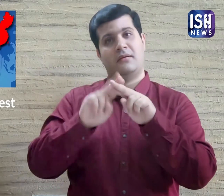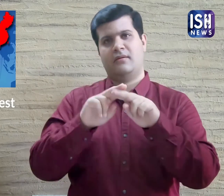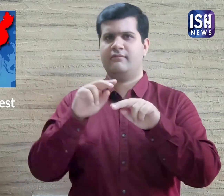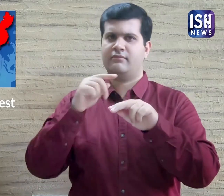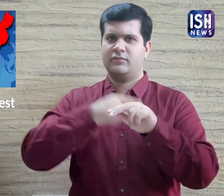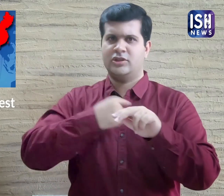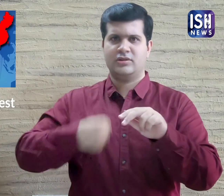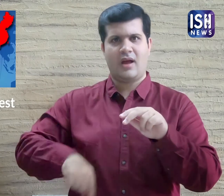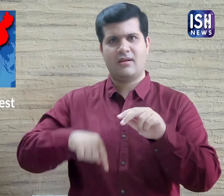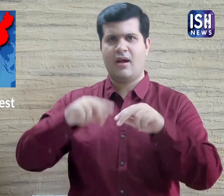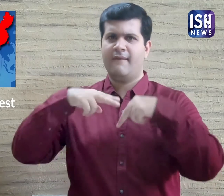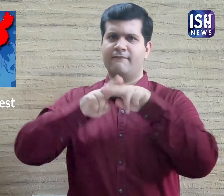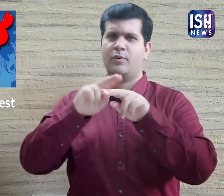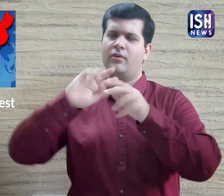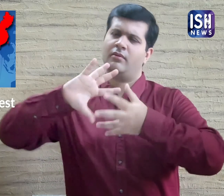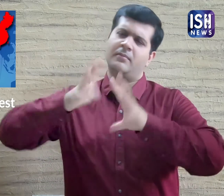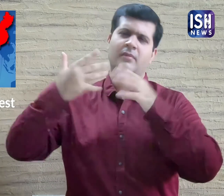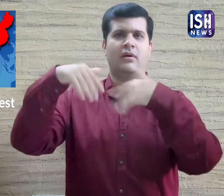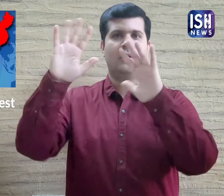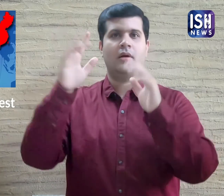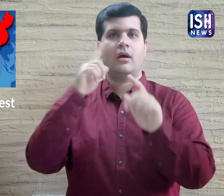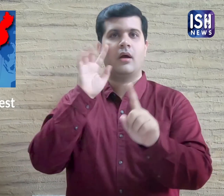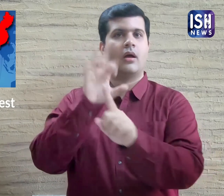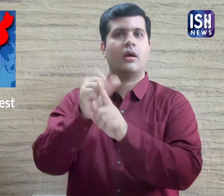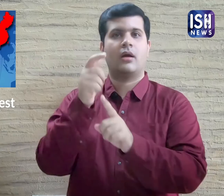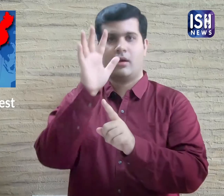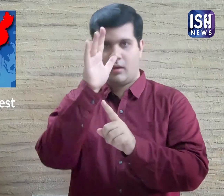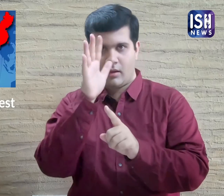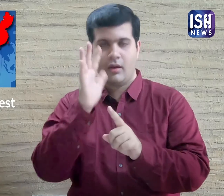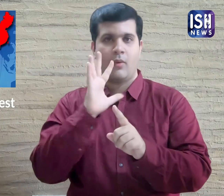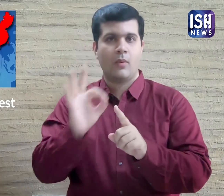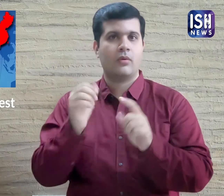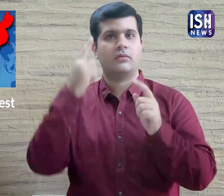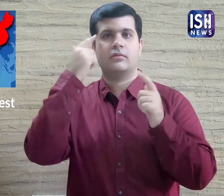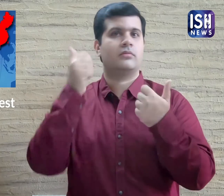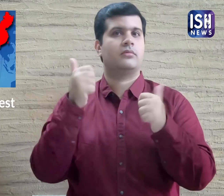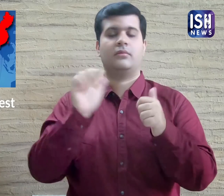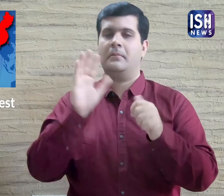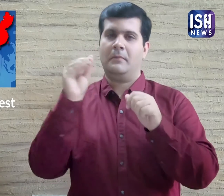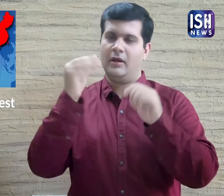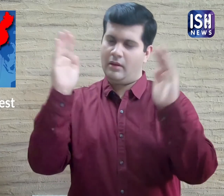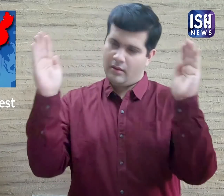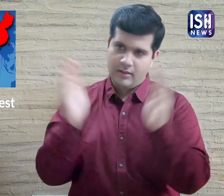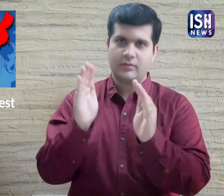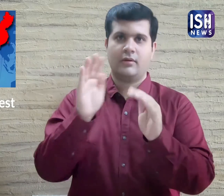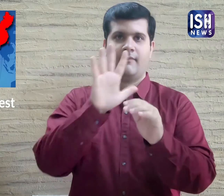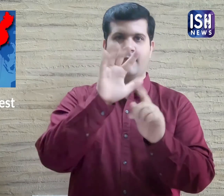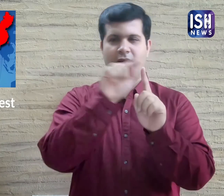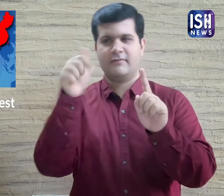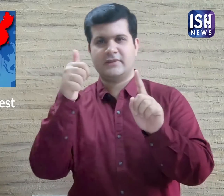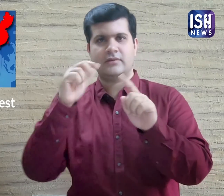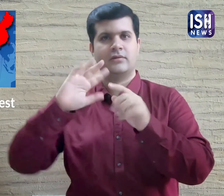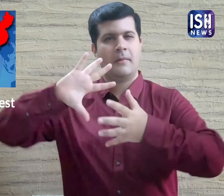Mass production would lead to faulty kits. Hence very few companies were allowed to allowed to manufacture the kits.